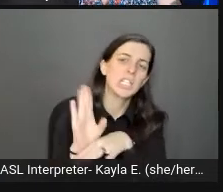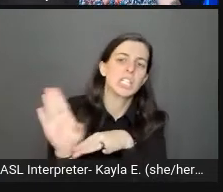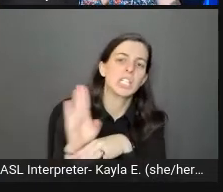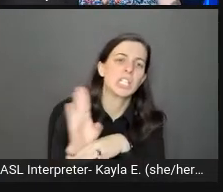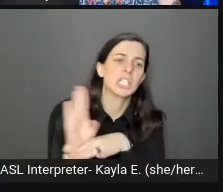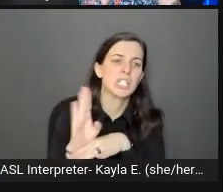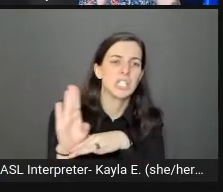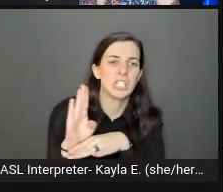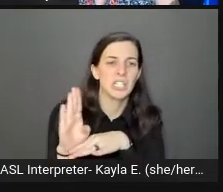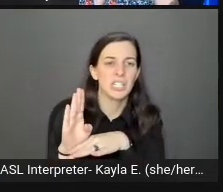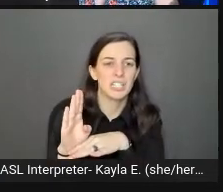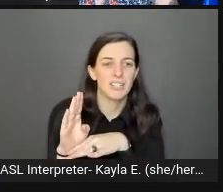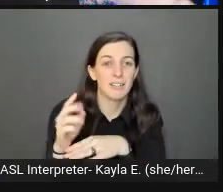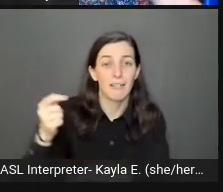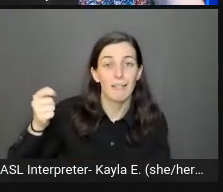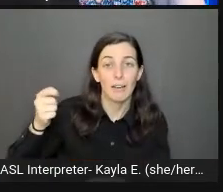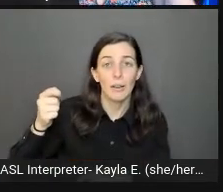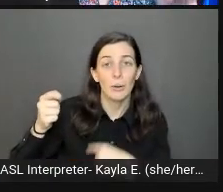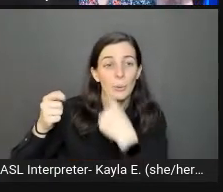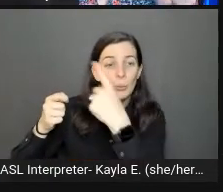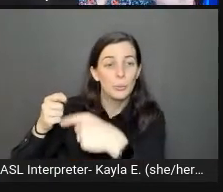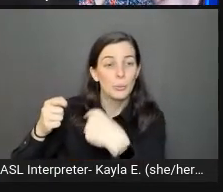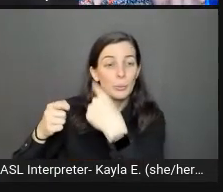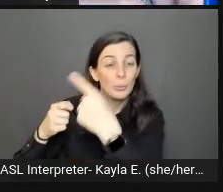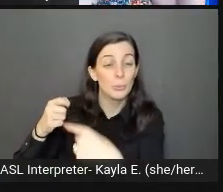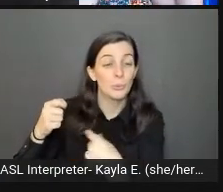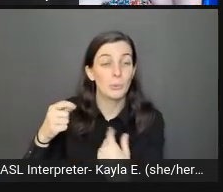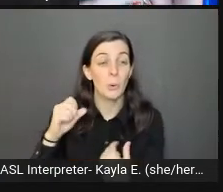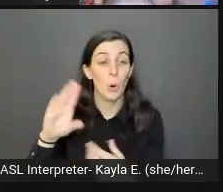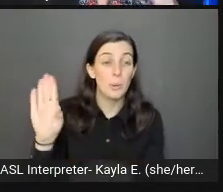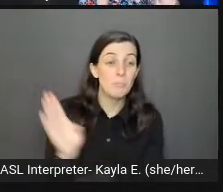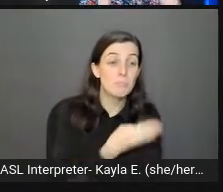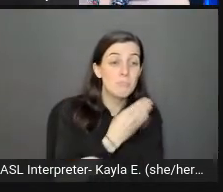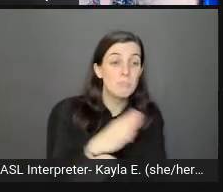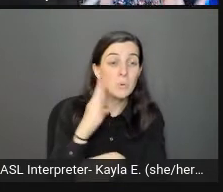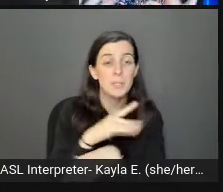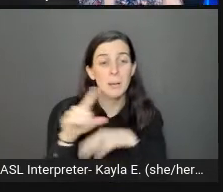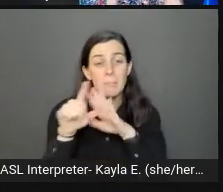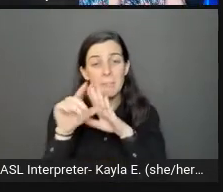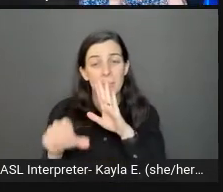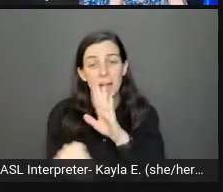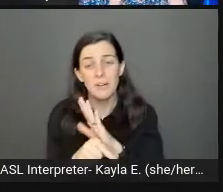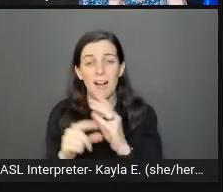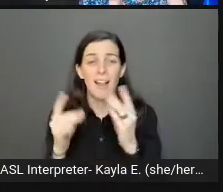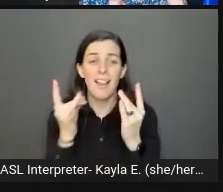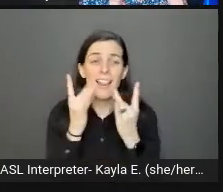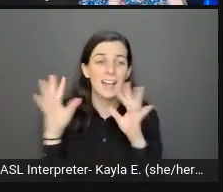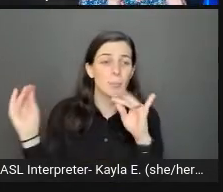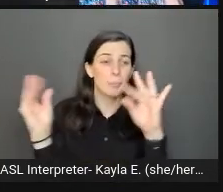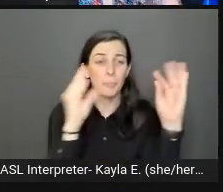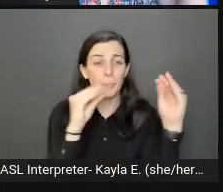with it blowing around, and music in the background, and flashing lights everywhere to get you to pay attention to me.